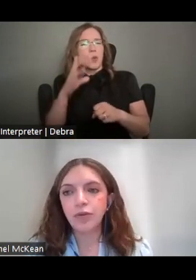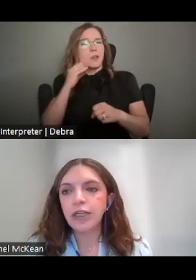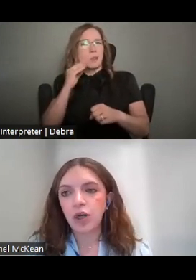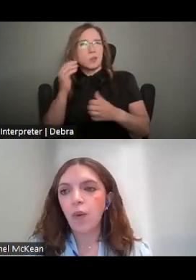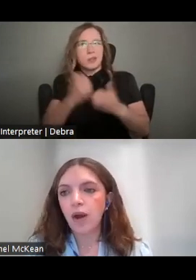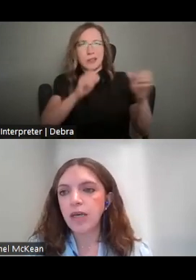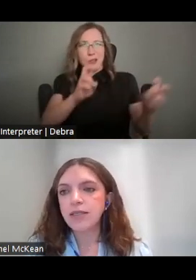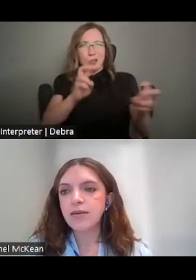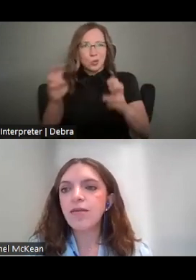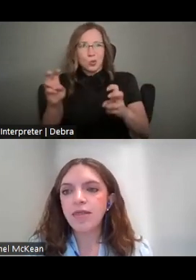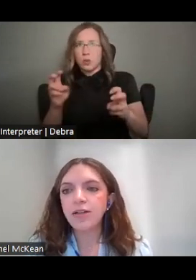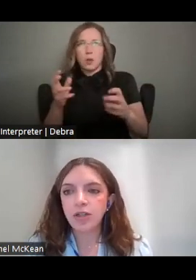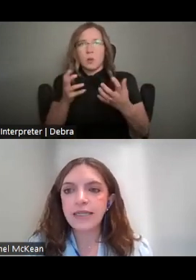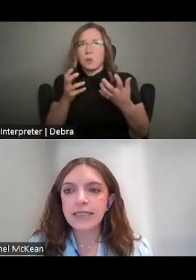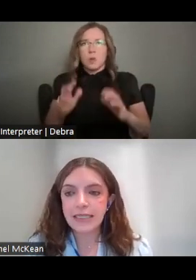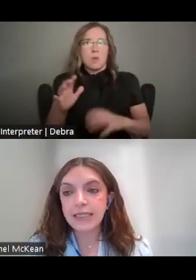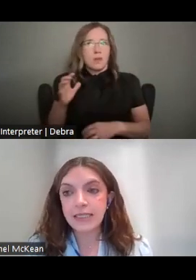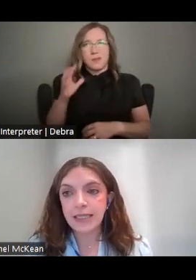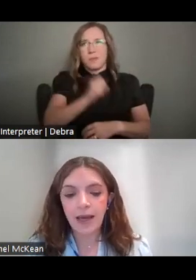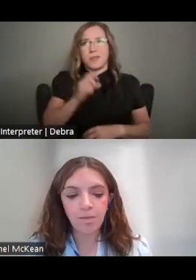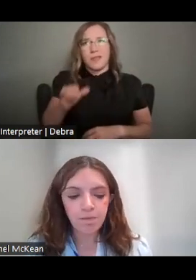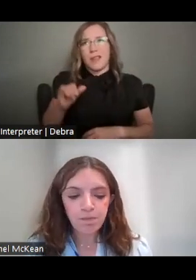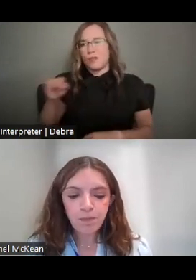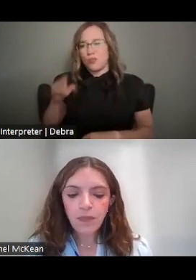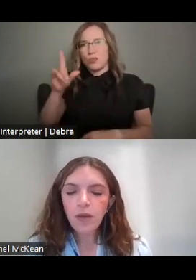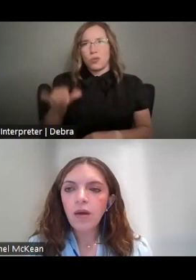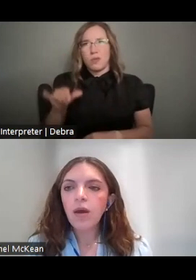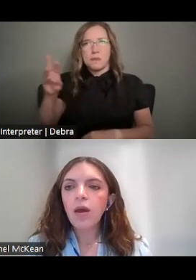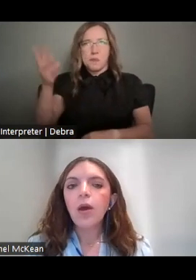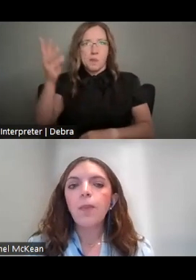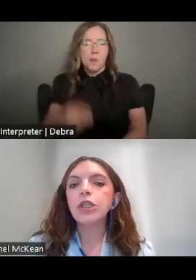YOU REALLY DON'T WANT TO MISS JULY 6 THE DEADLINE.